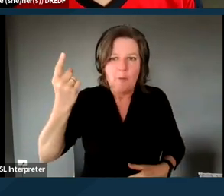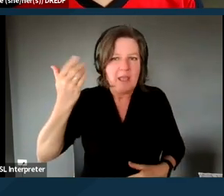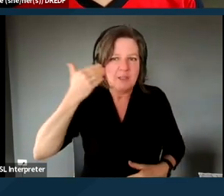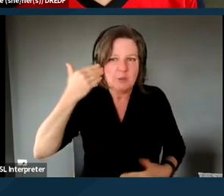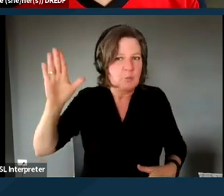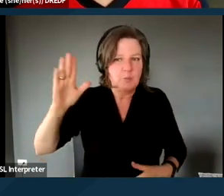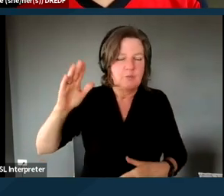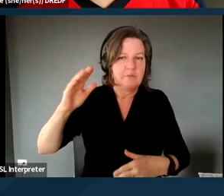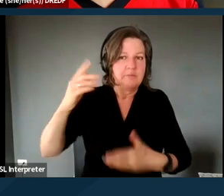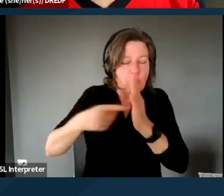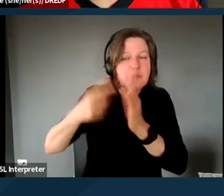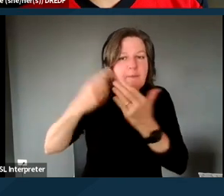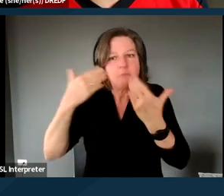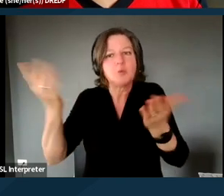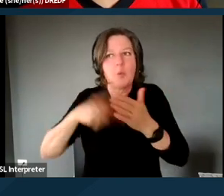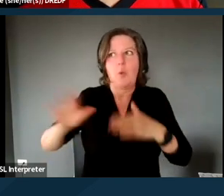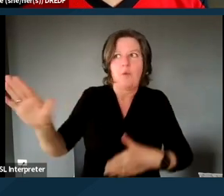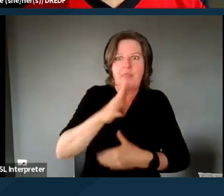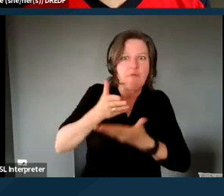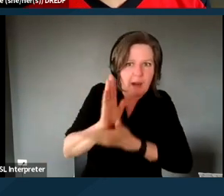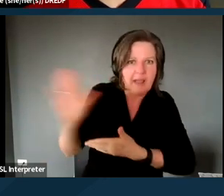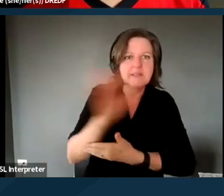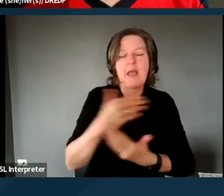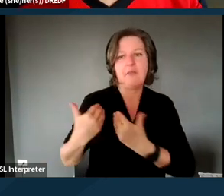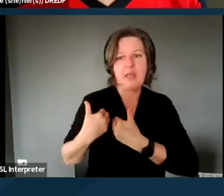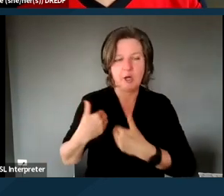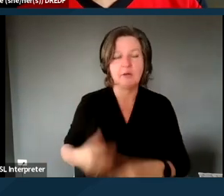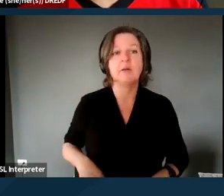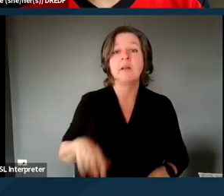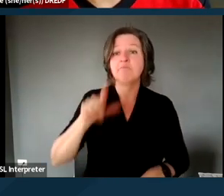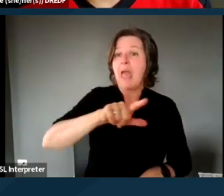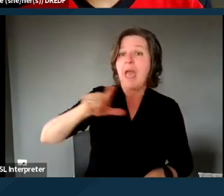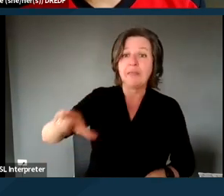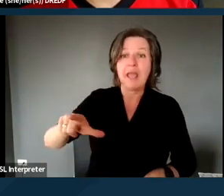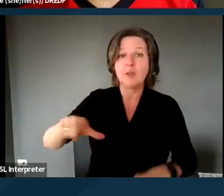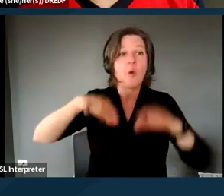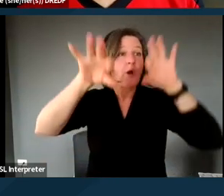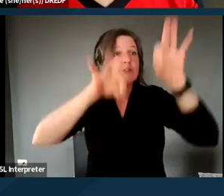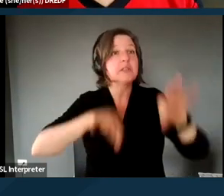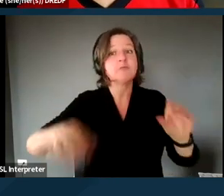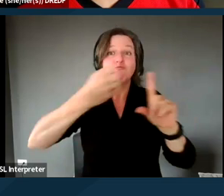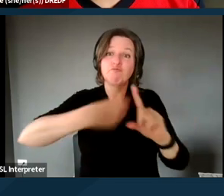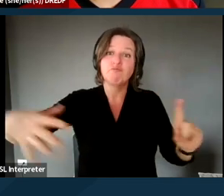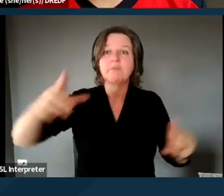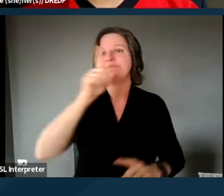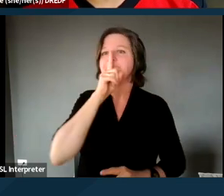and landlords are not always the ones to tell you what the landlord's rights and responsibilities are,